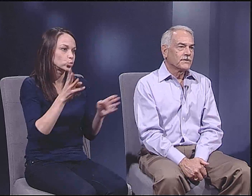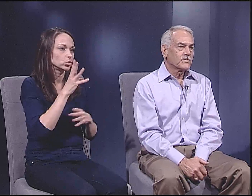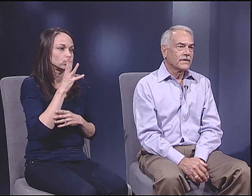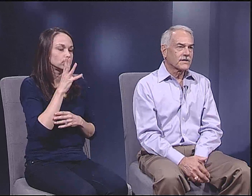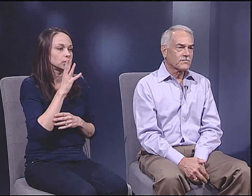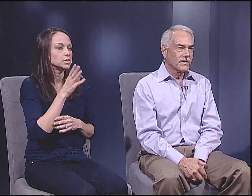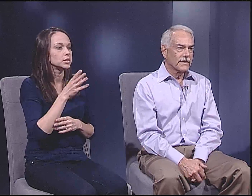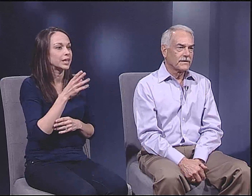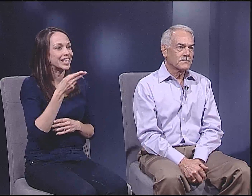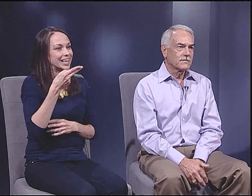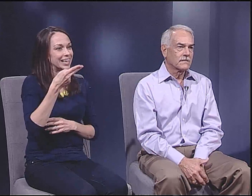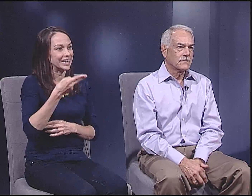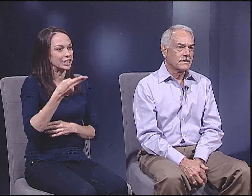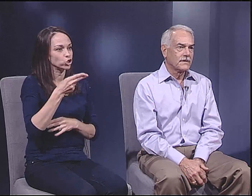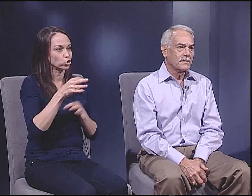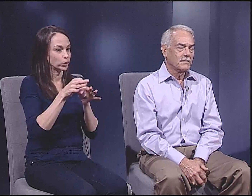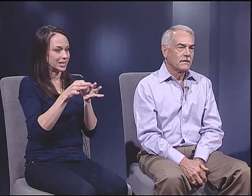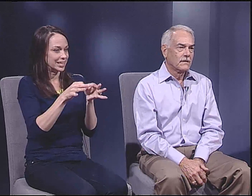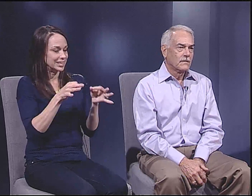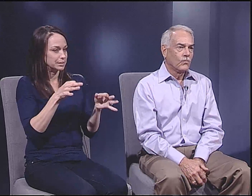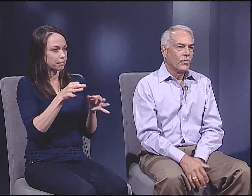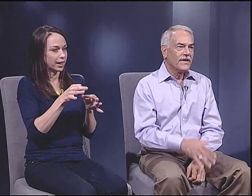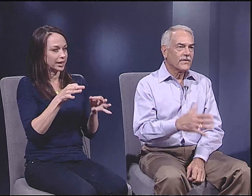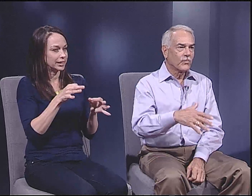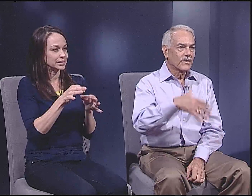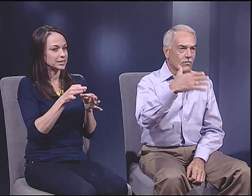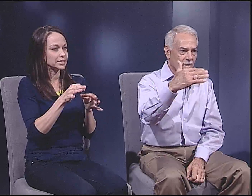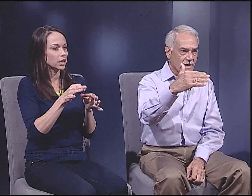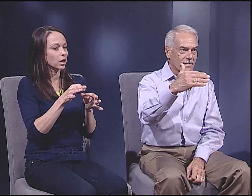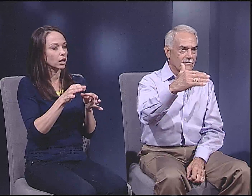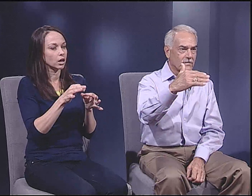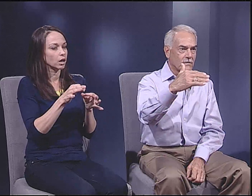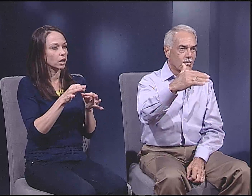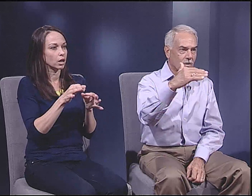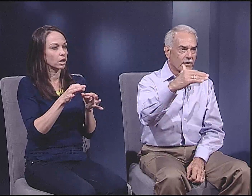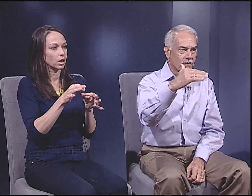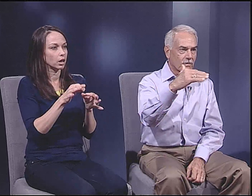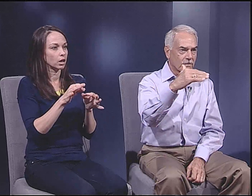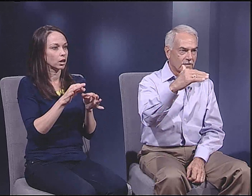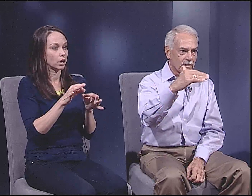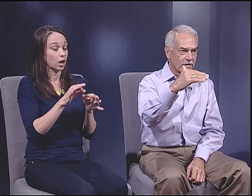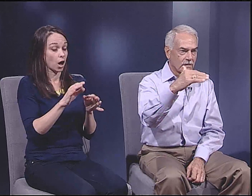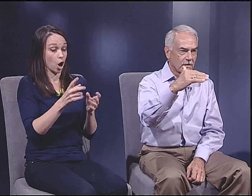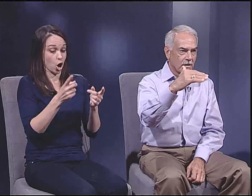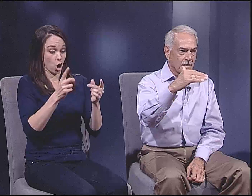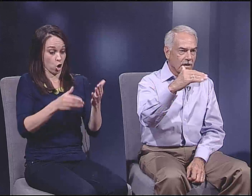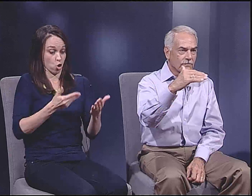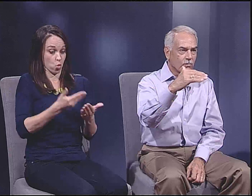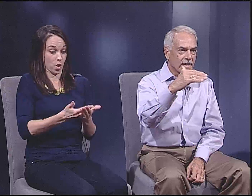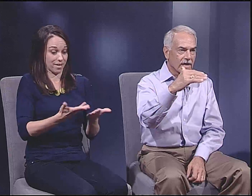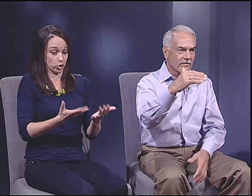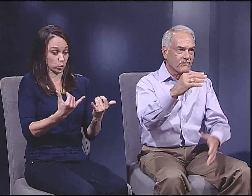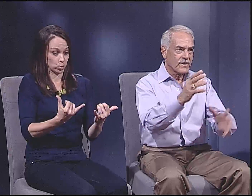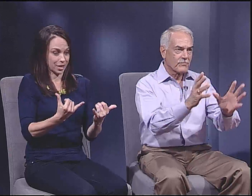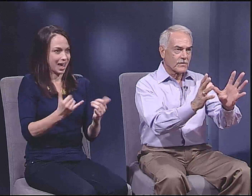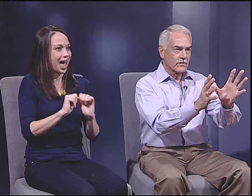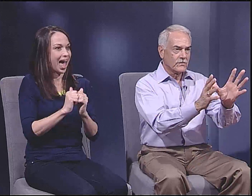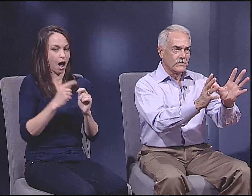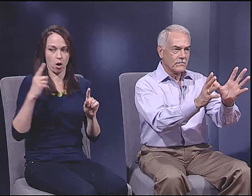I will say that history explains the way that we arrived where we are today.